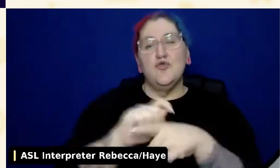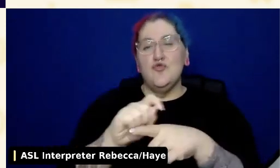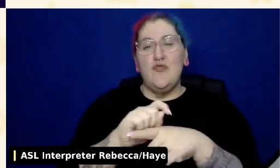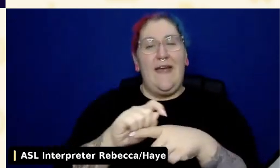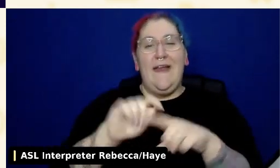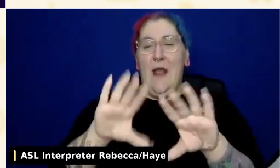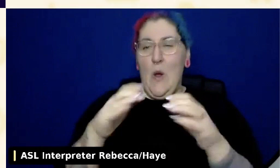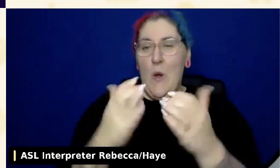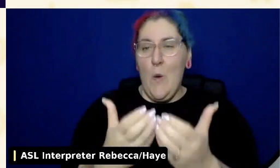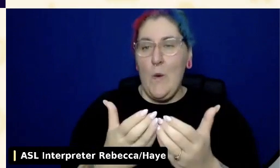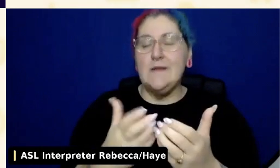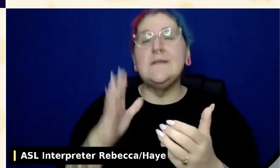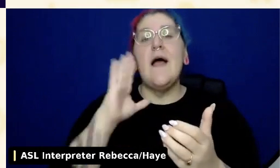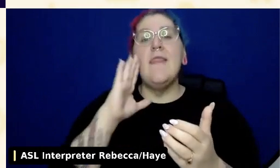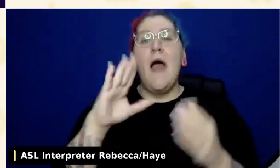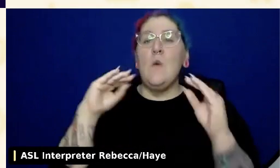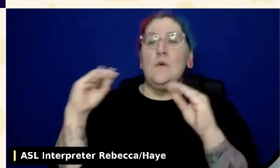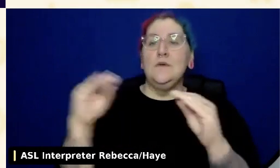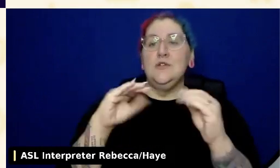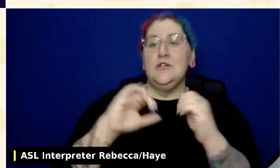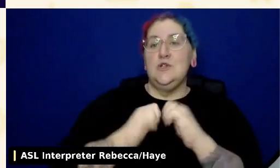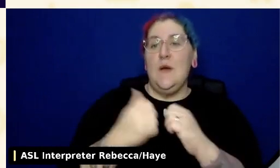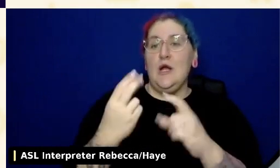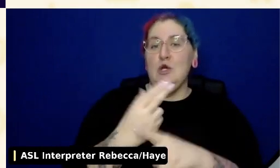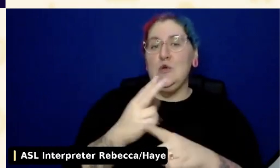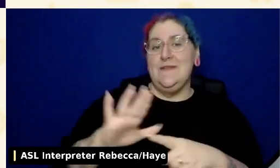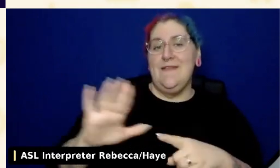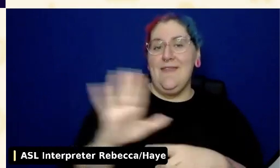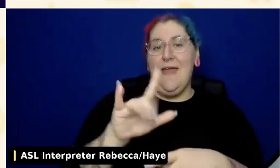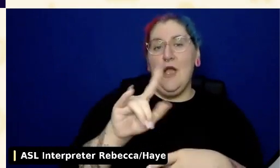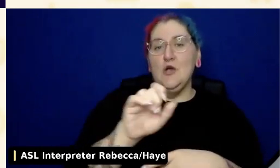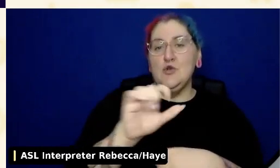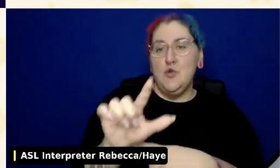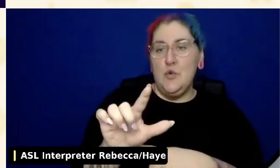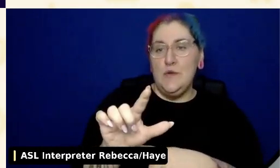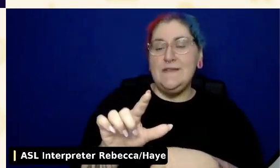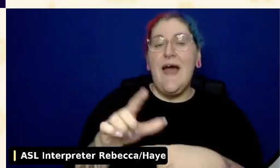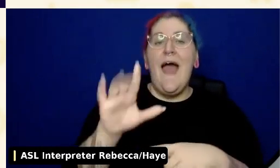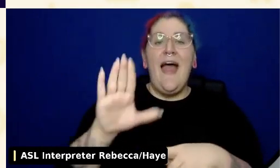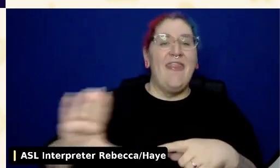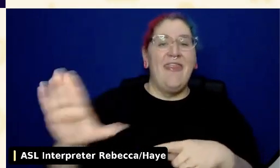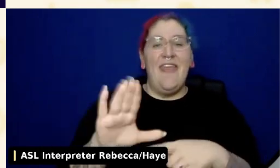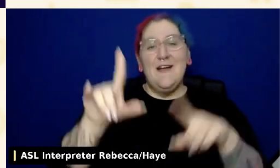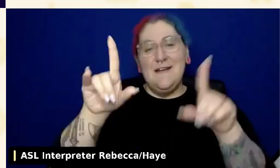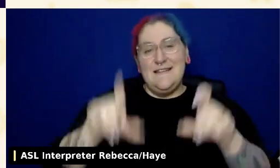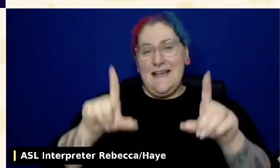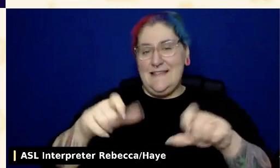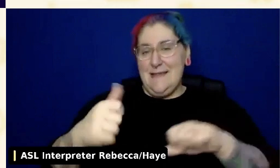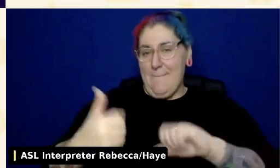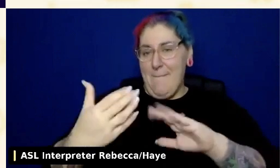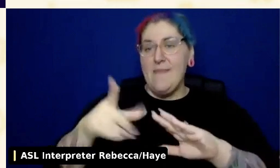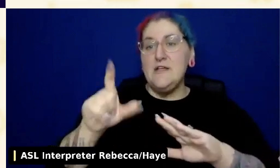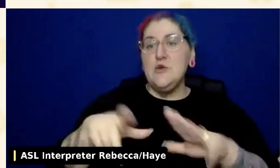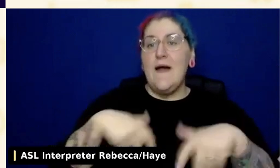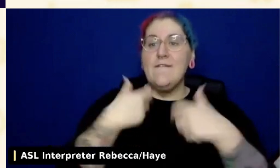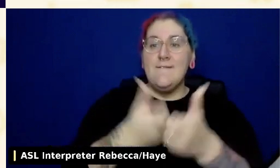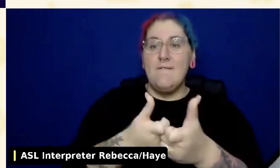that they've created, and teach you to use the testing methods that you have to follow for 508 testing.